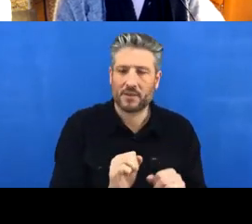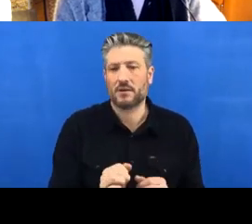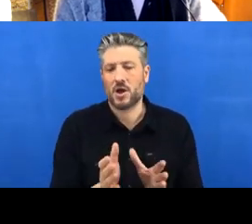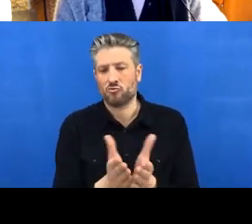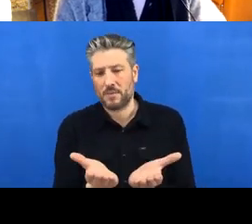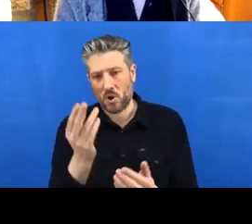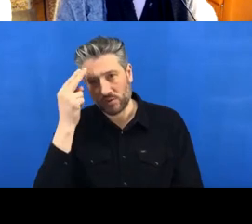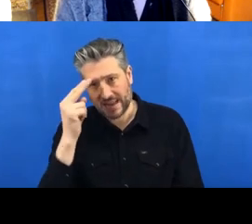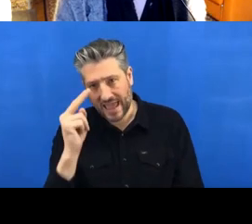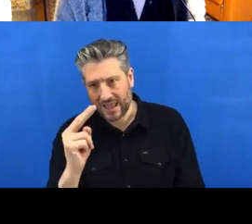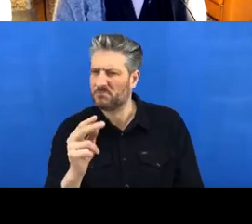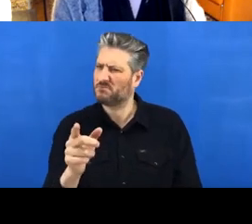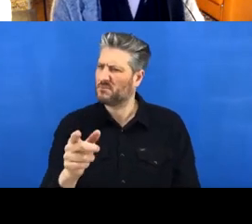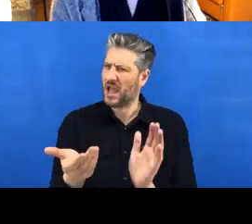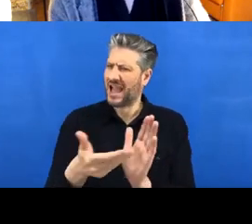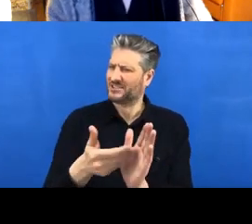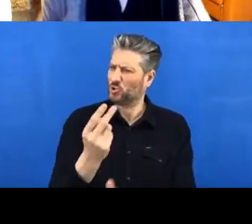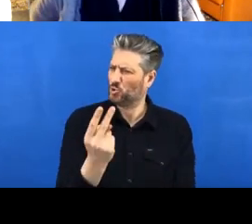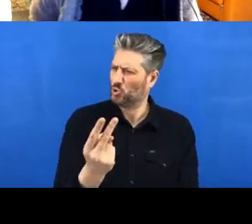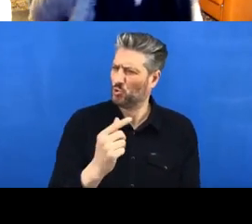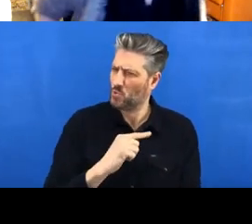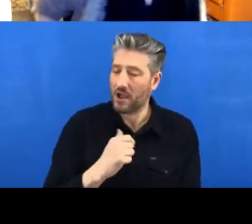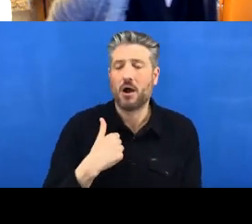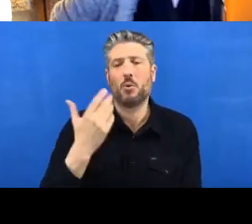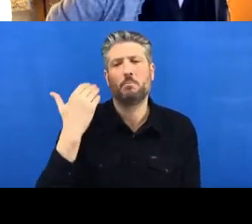so maybe she's already done this before . You can also see where it's come from, right?